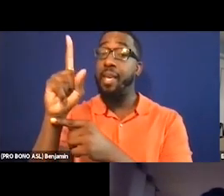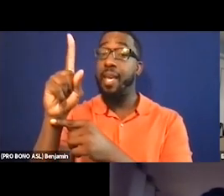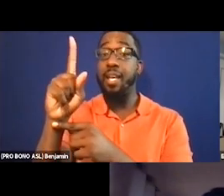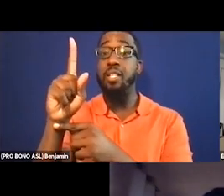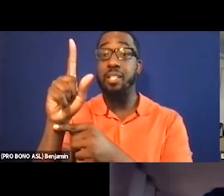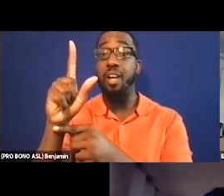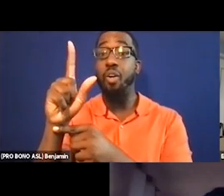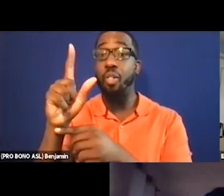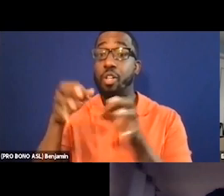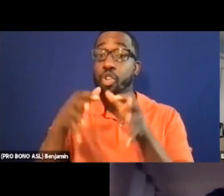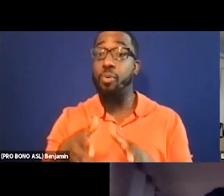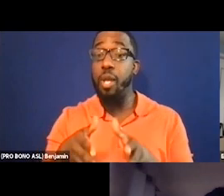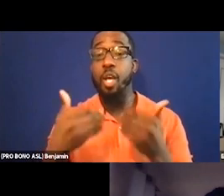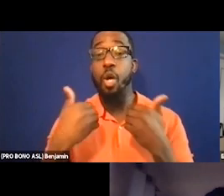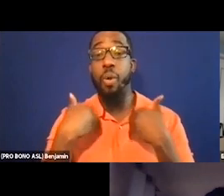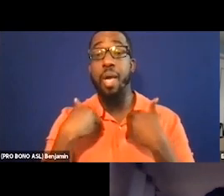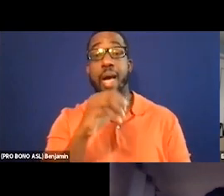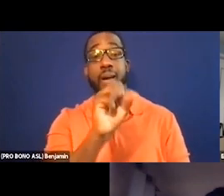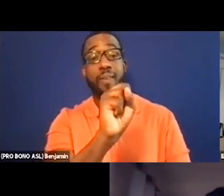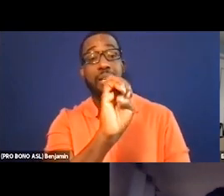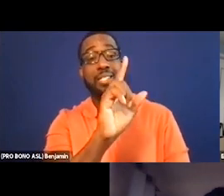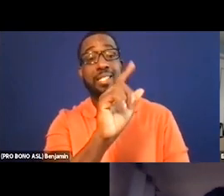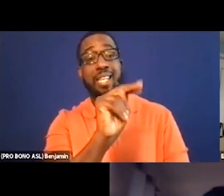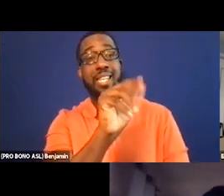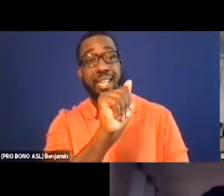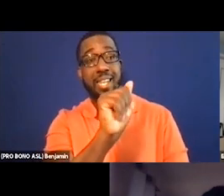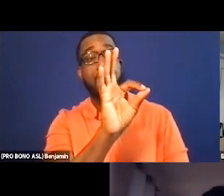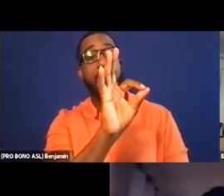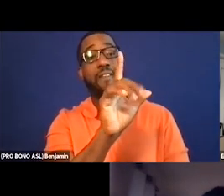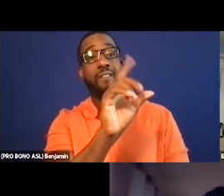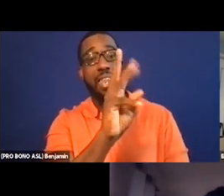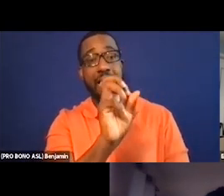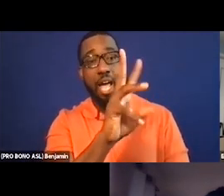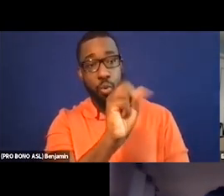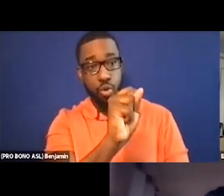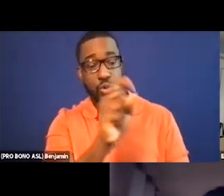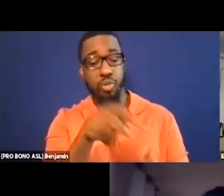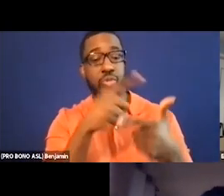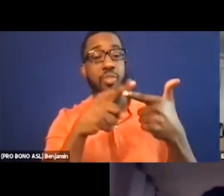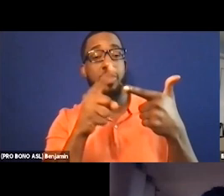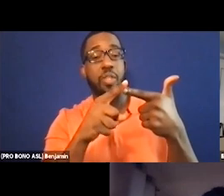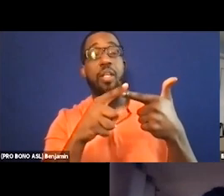Benjamin Smith from pro bono ASL from San Francisco. They are a great company to work with if anybody's